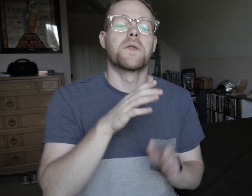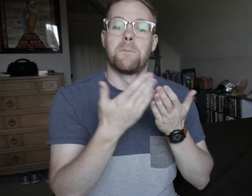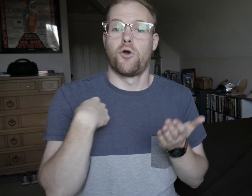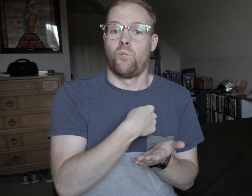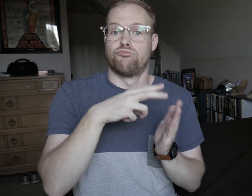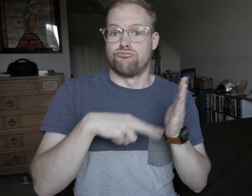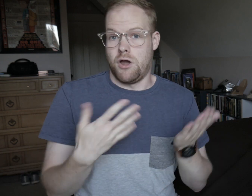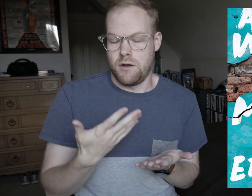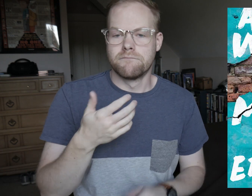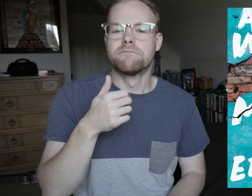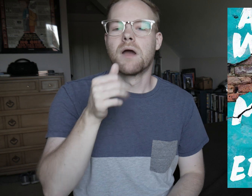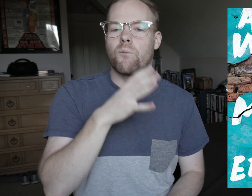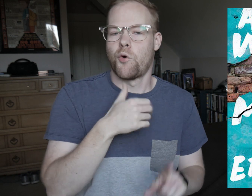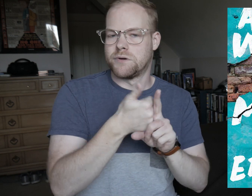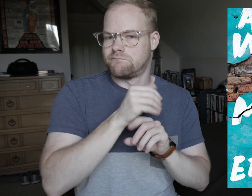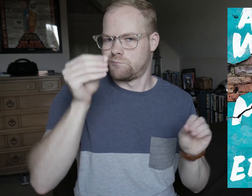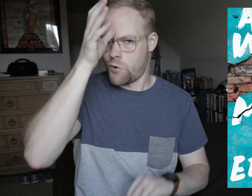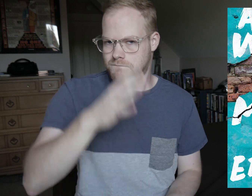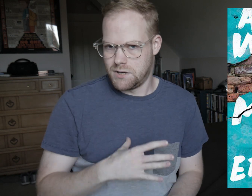The book we read was A Woman Is No Man.